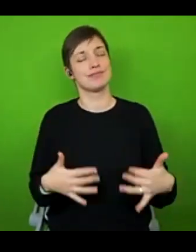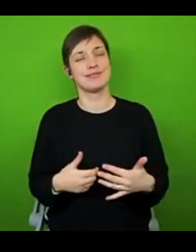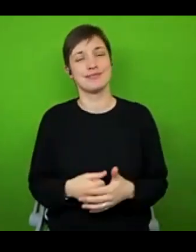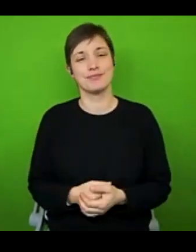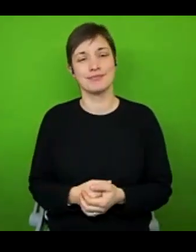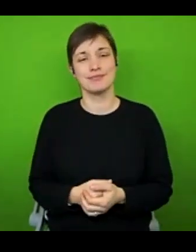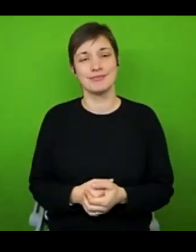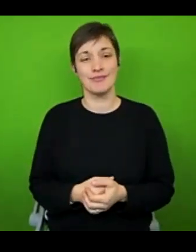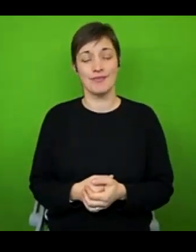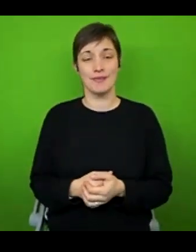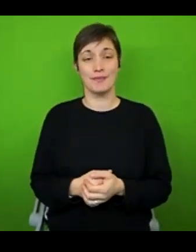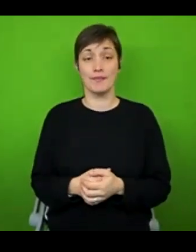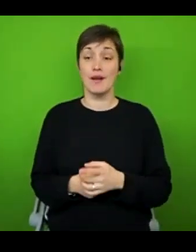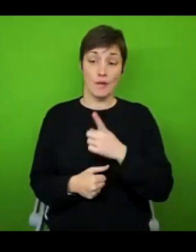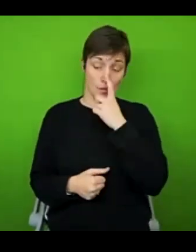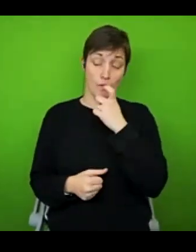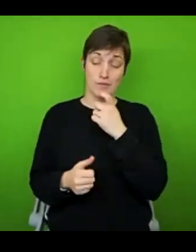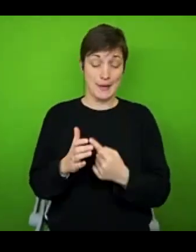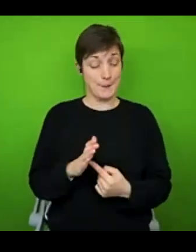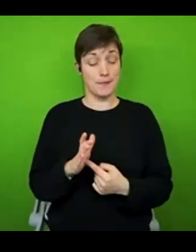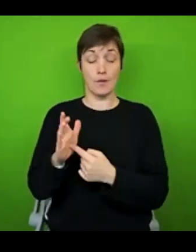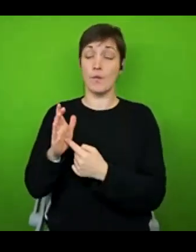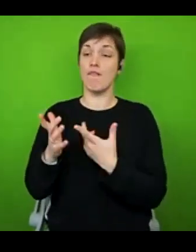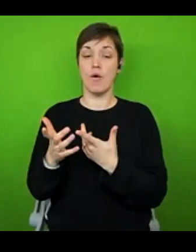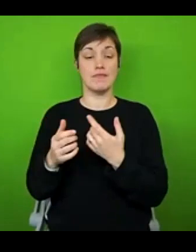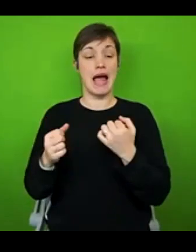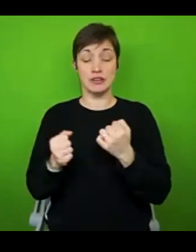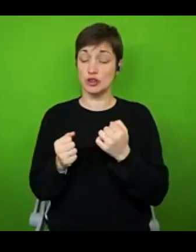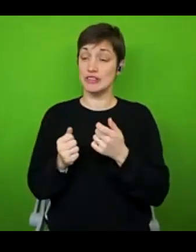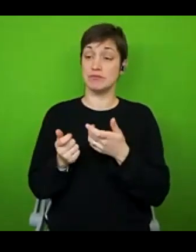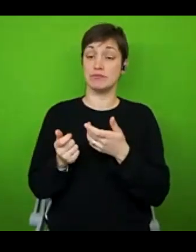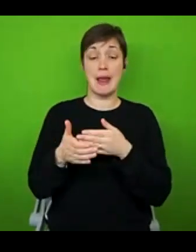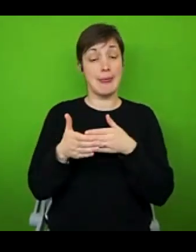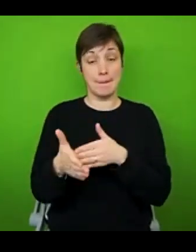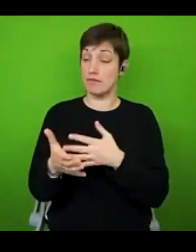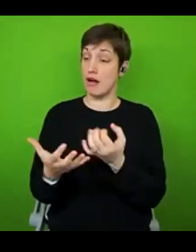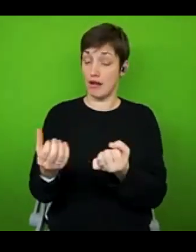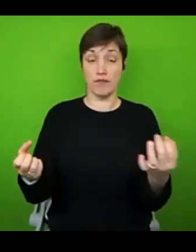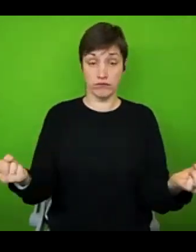not only to managing your limited energy and the energy envelope you have on any given day, but they might also help